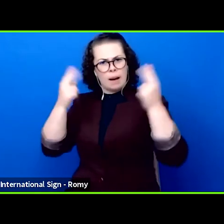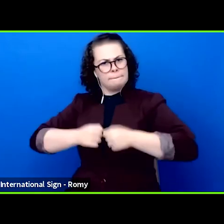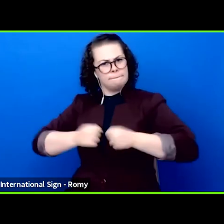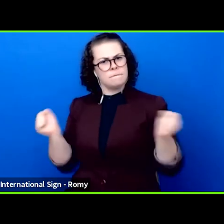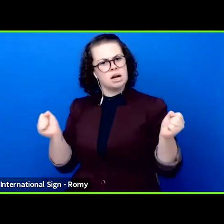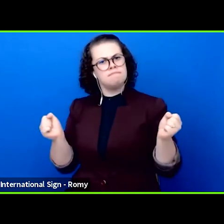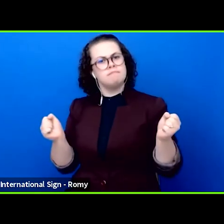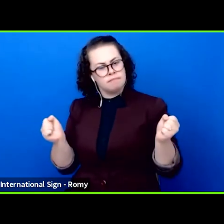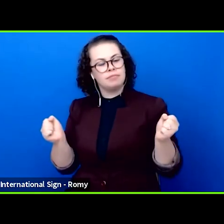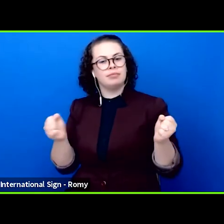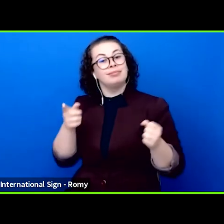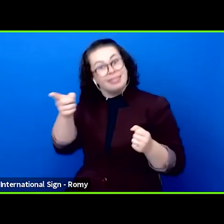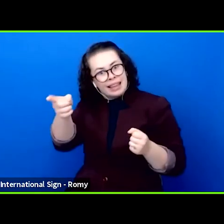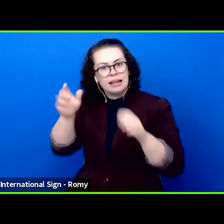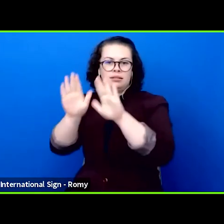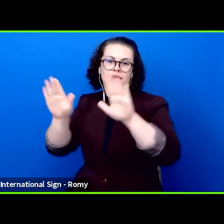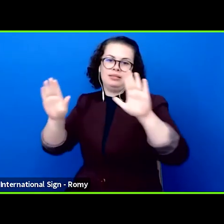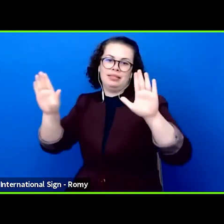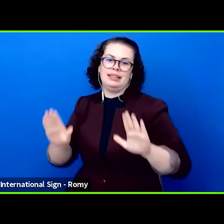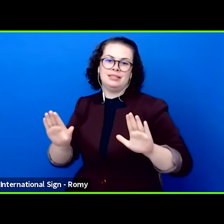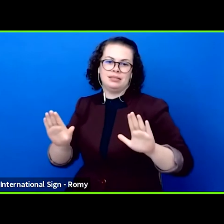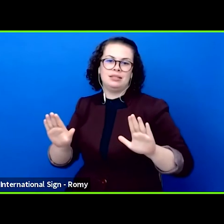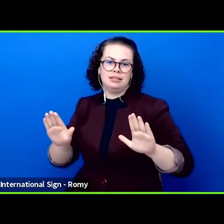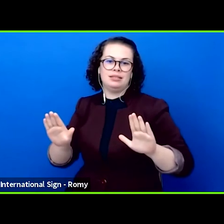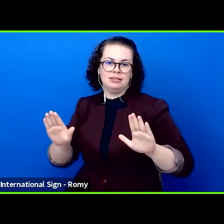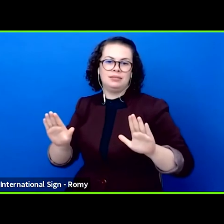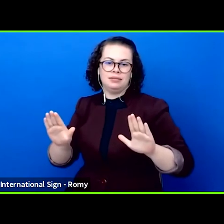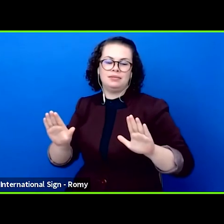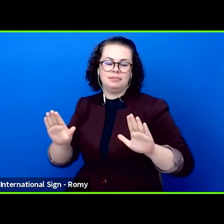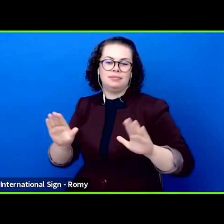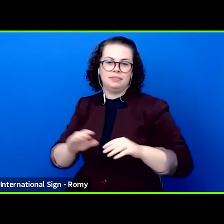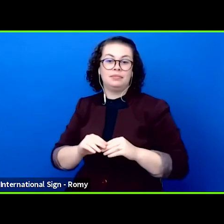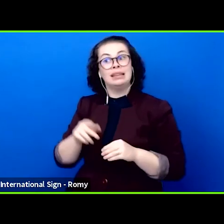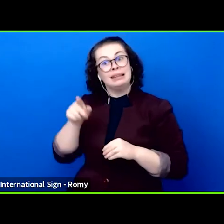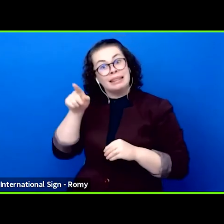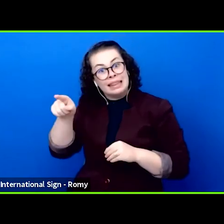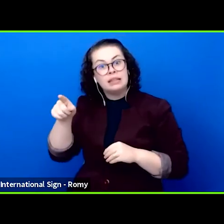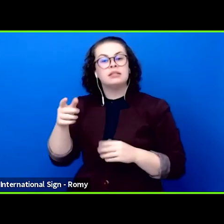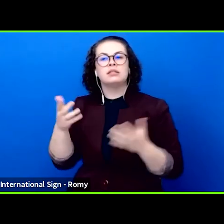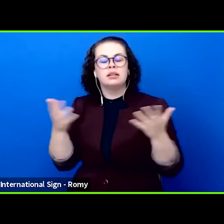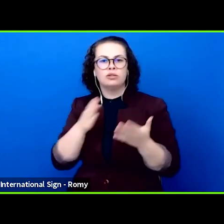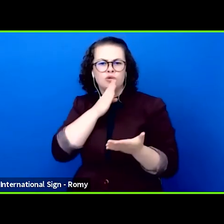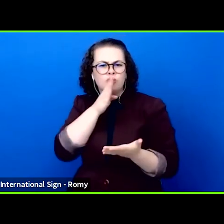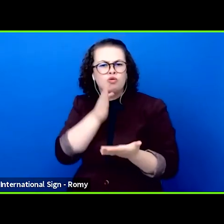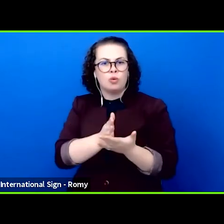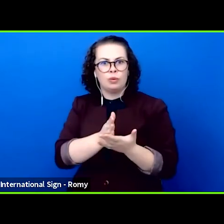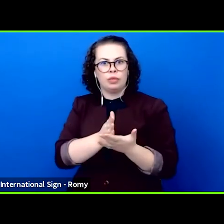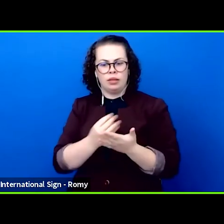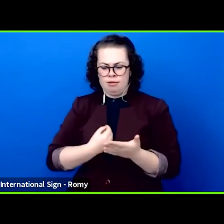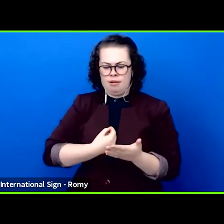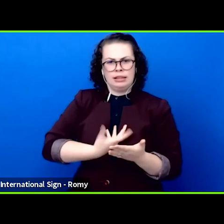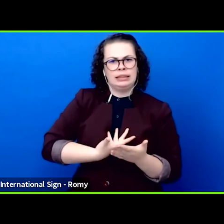because only in this way it can help the truth to prevail and it presents ideas and concepts,